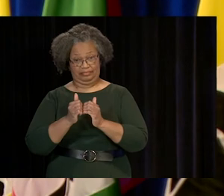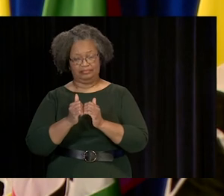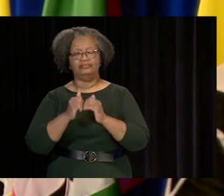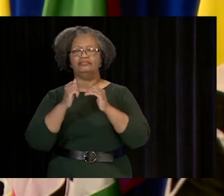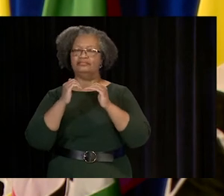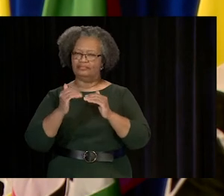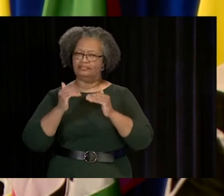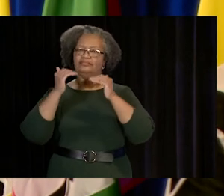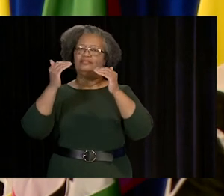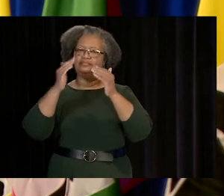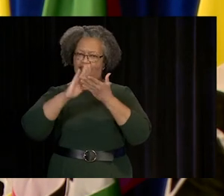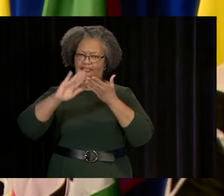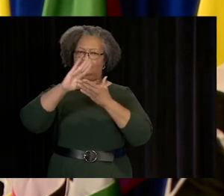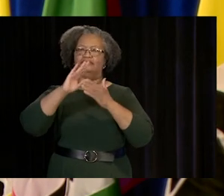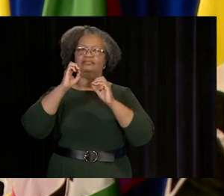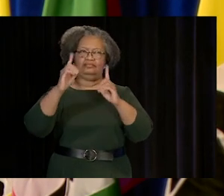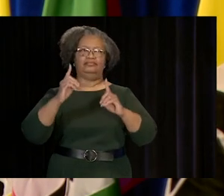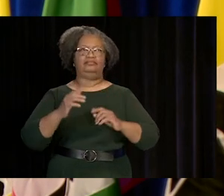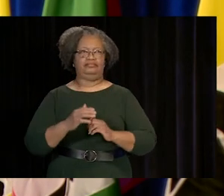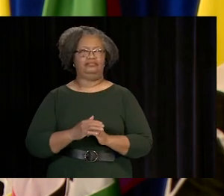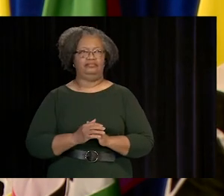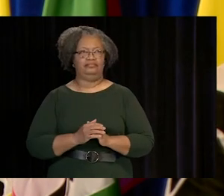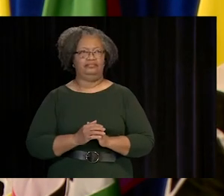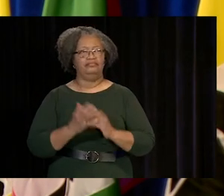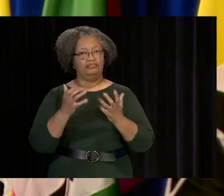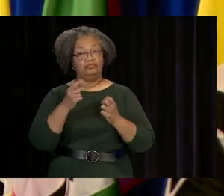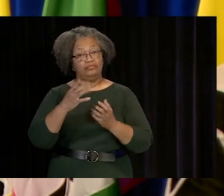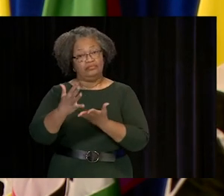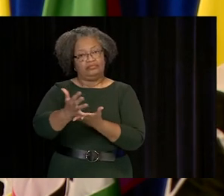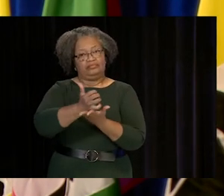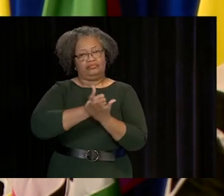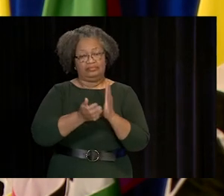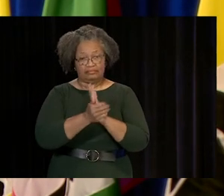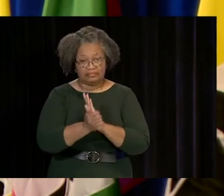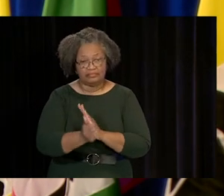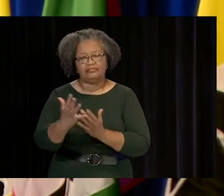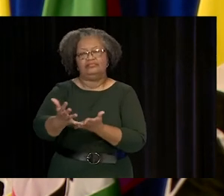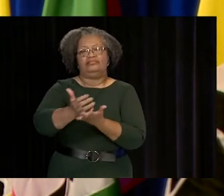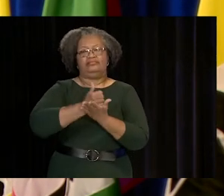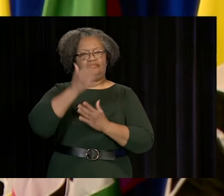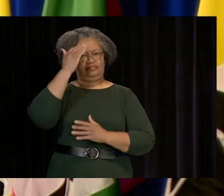SUPPORT YOUR FAMILY, AND MAKE POSITIVE CONTRIBUTIONS IN YOUR COMMUNITY.